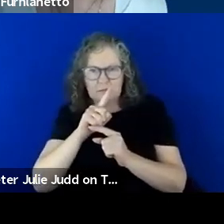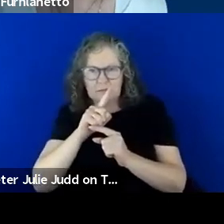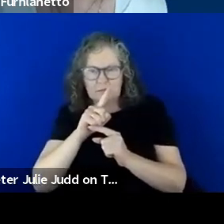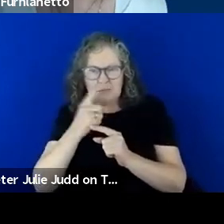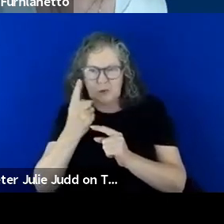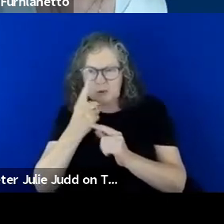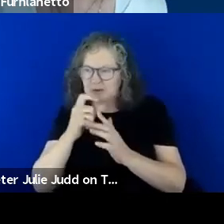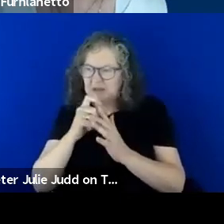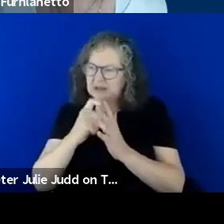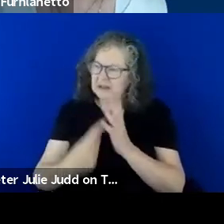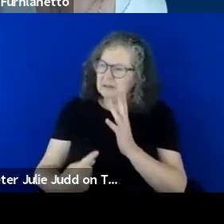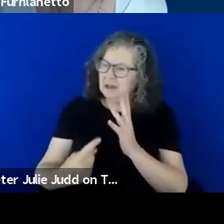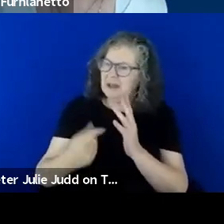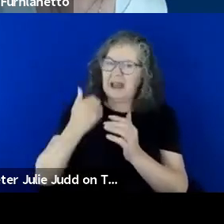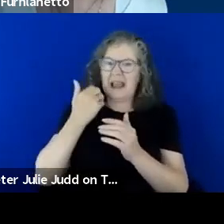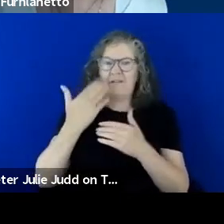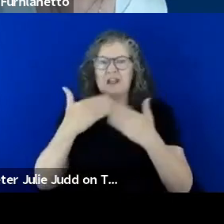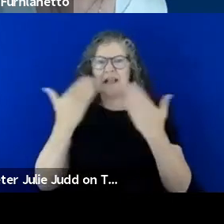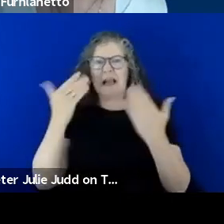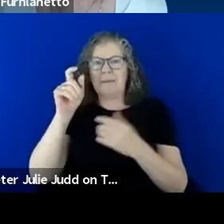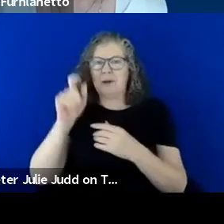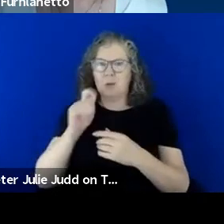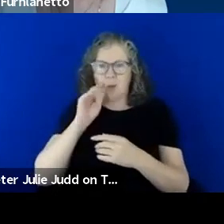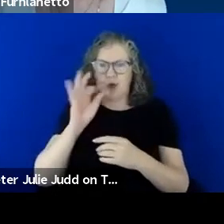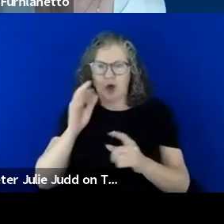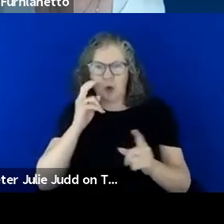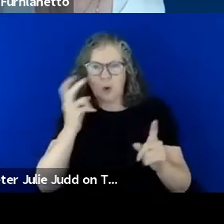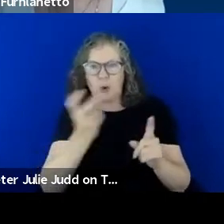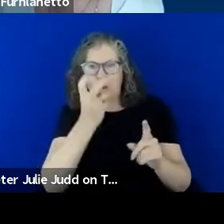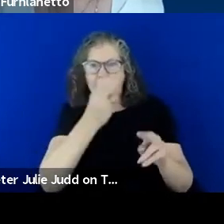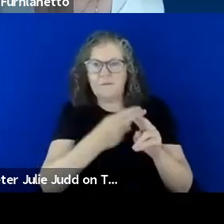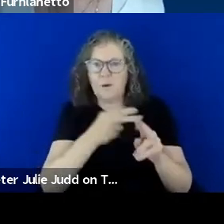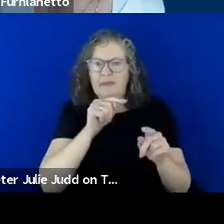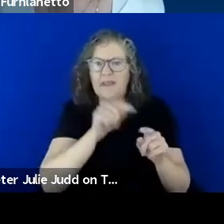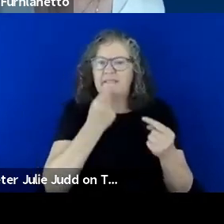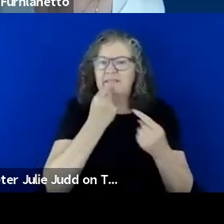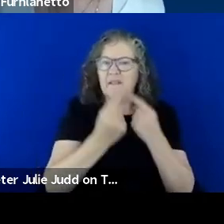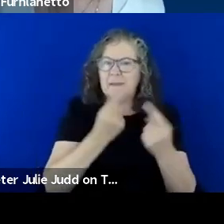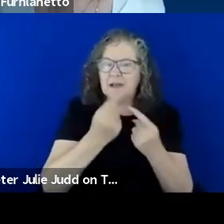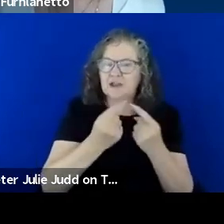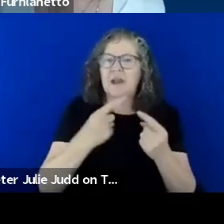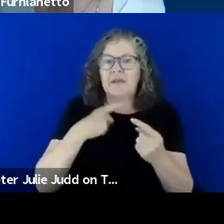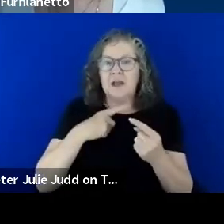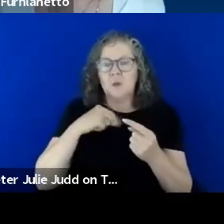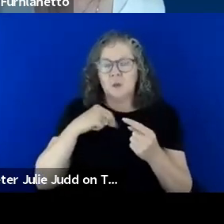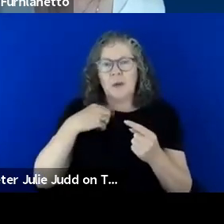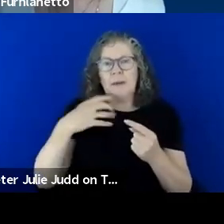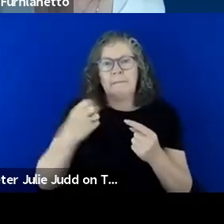person is not going to go looking for them so that's why we've got to make sure that the end result